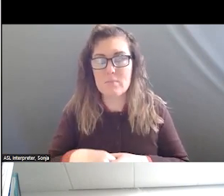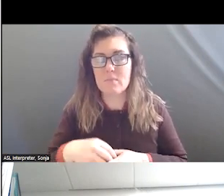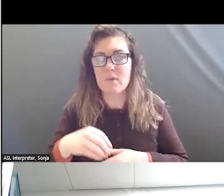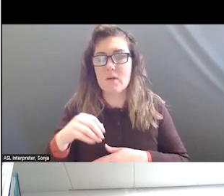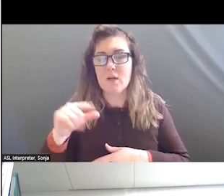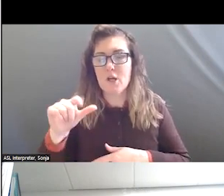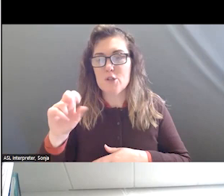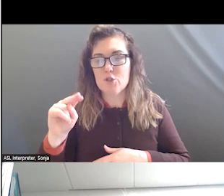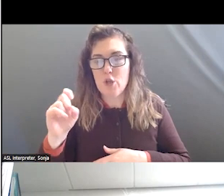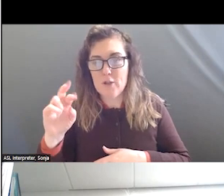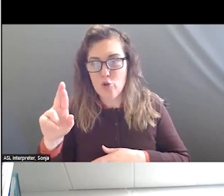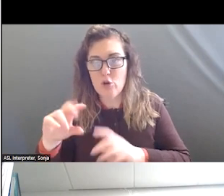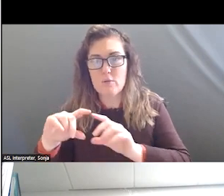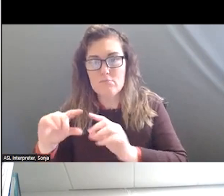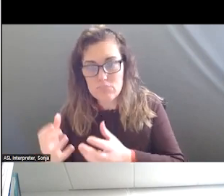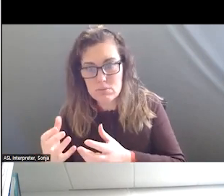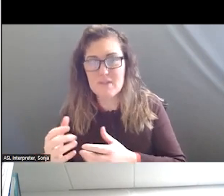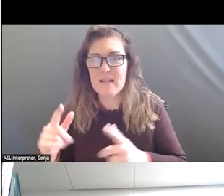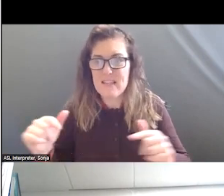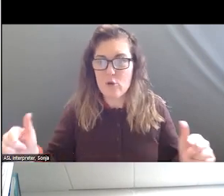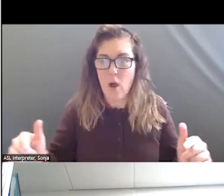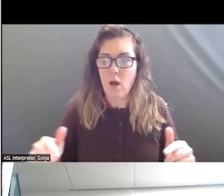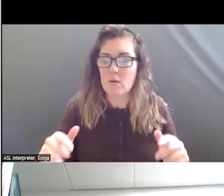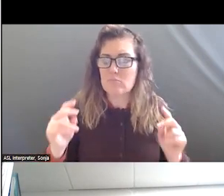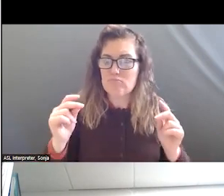IT IS A VERY HANDY DOCUMENT. QUICK CAVEAT, IT IS NOT AGE